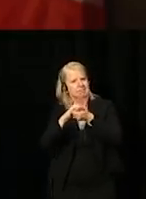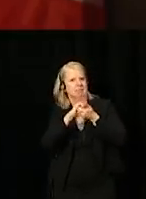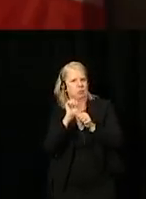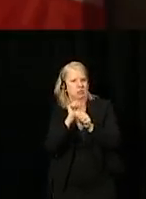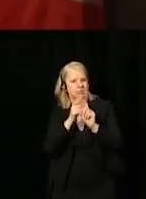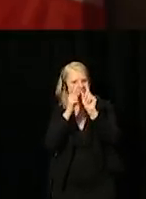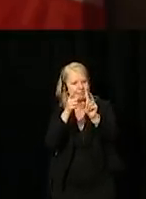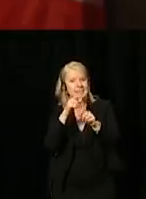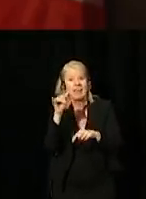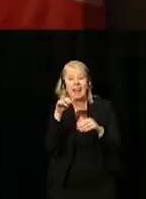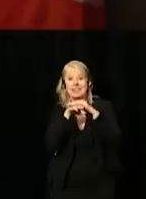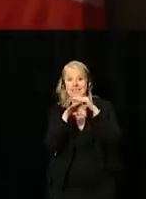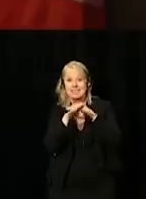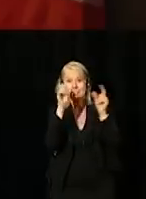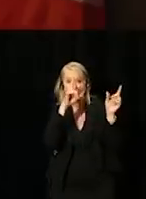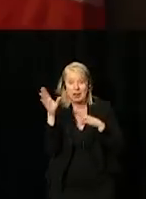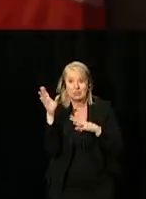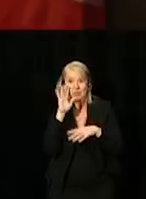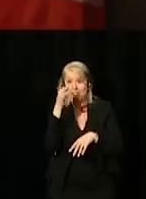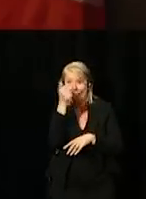...The accessibility strategy for the public service, we're announcing today